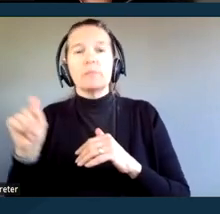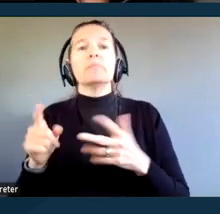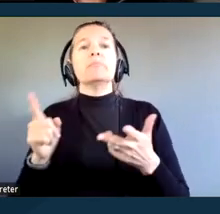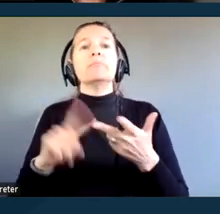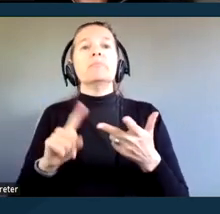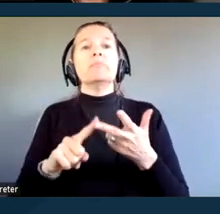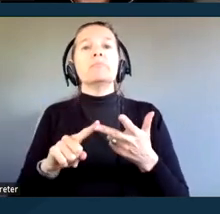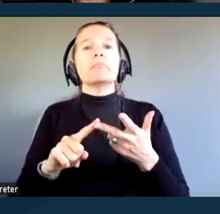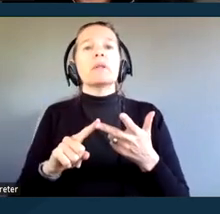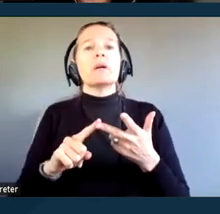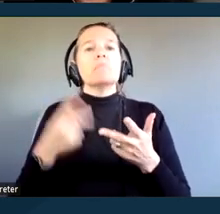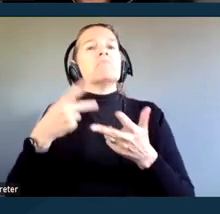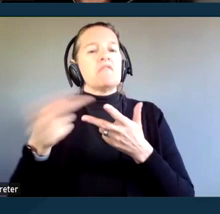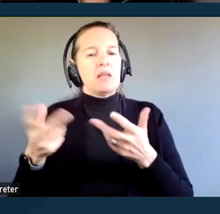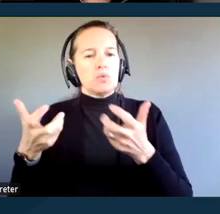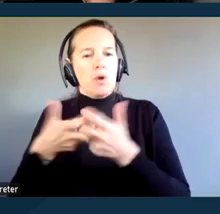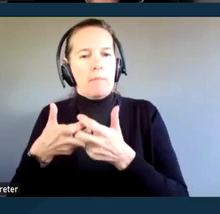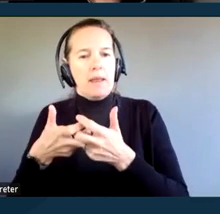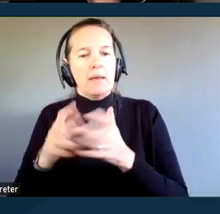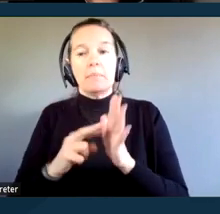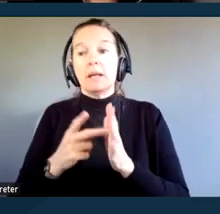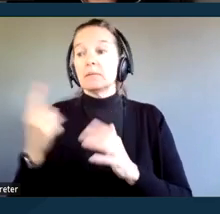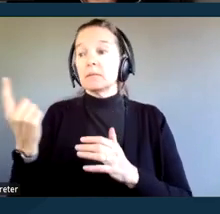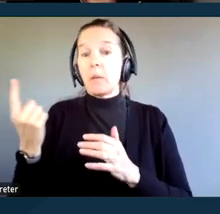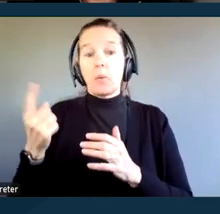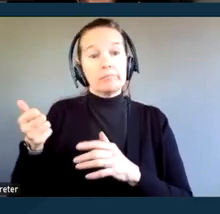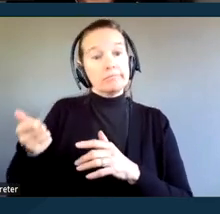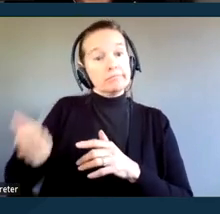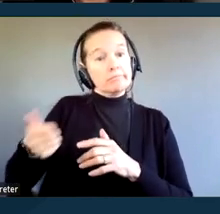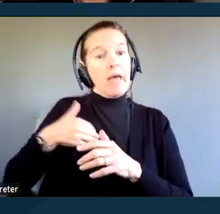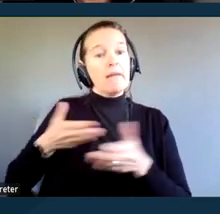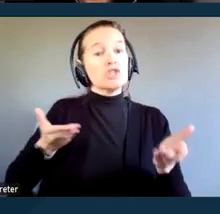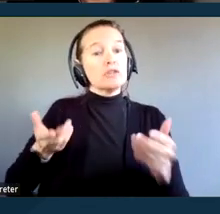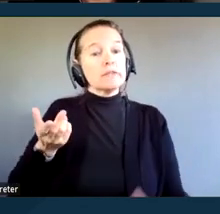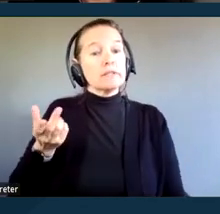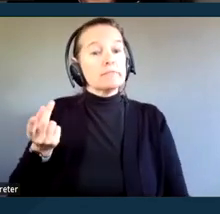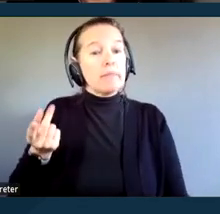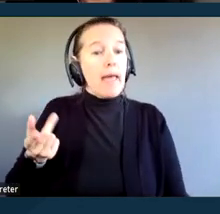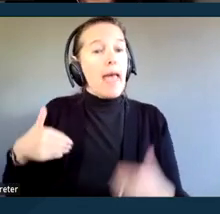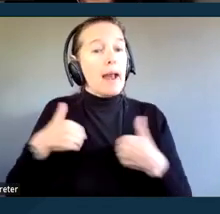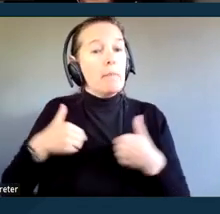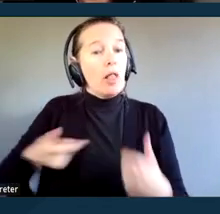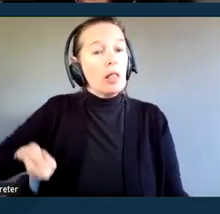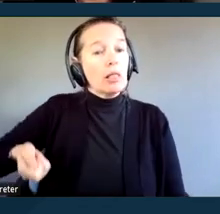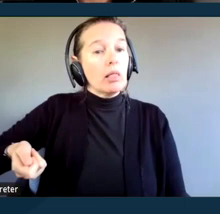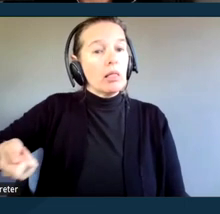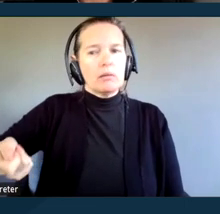for example, allowing someone who uses a service animal into a courtroom or into the courthouse with that animal,